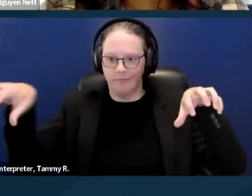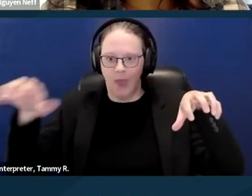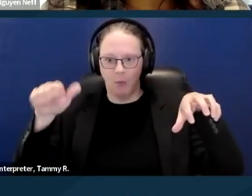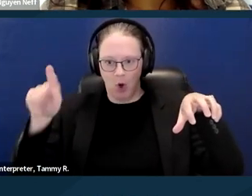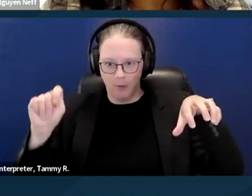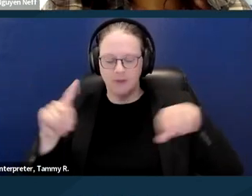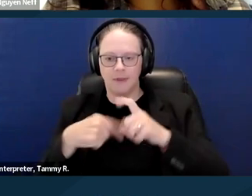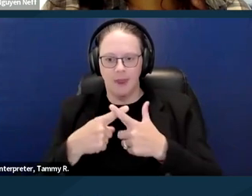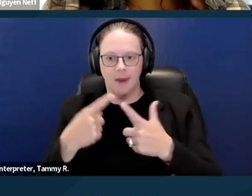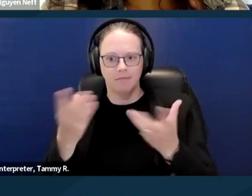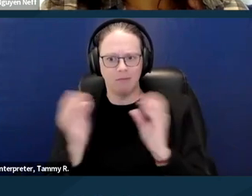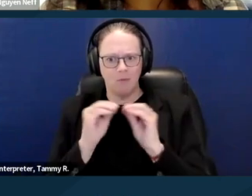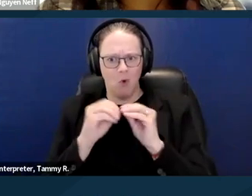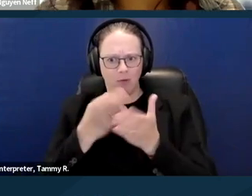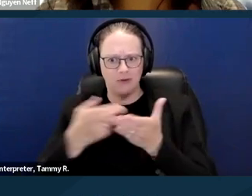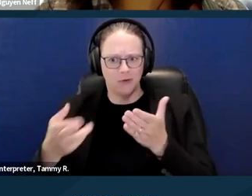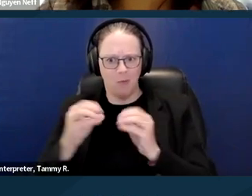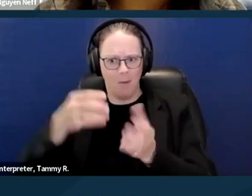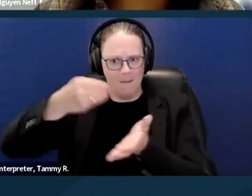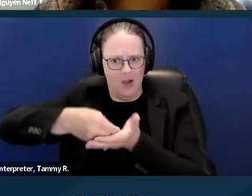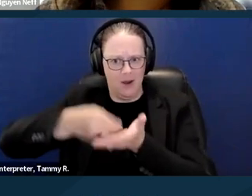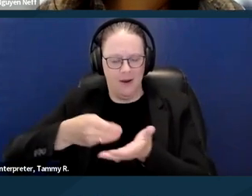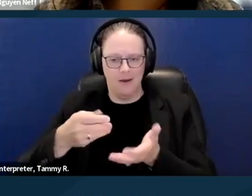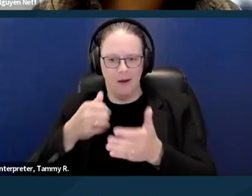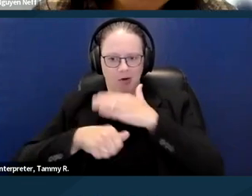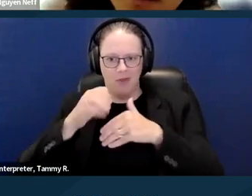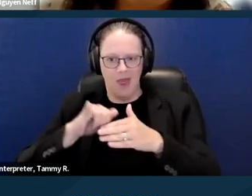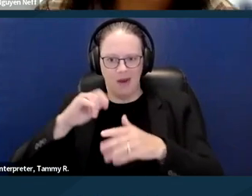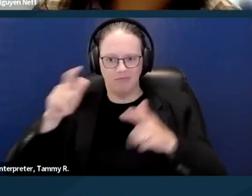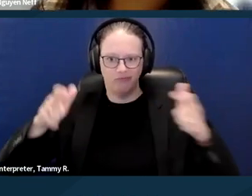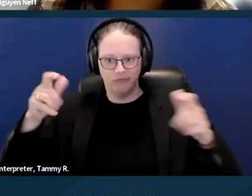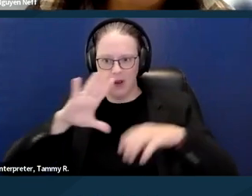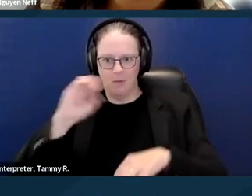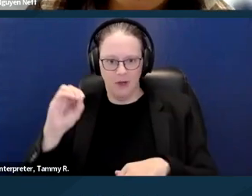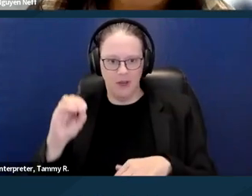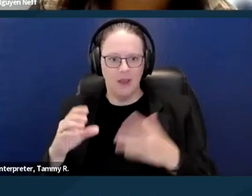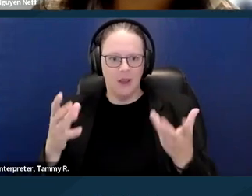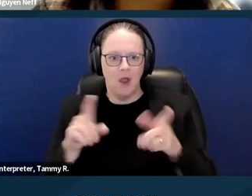It will also take into consideration whether the accommodation's needed because of a failure of the landlord to comply